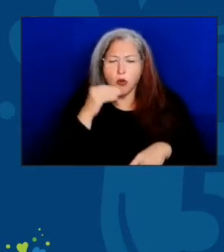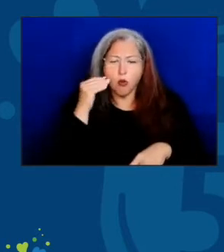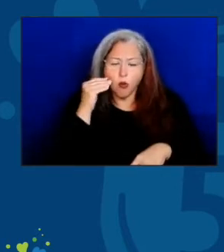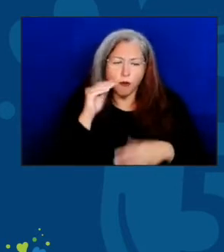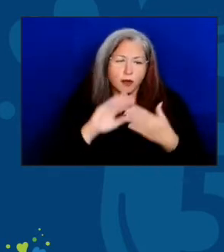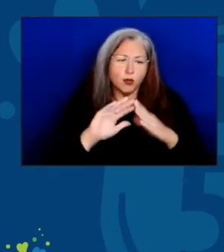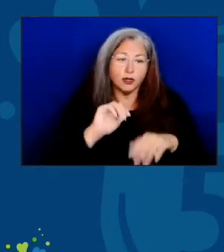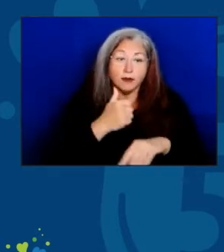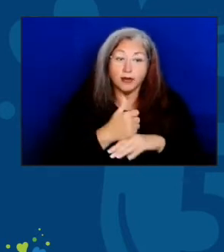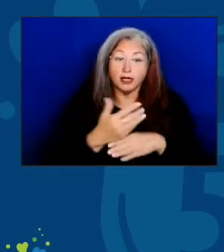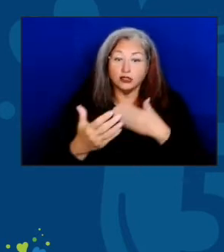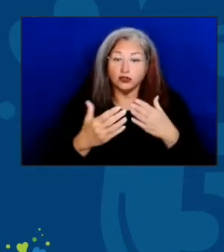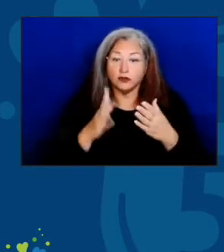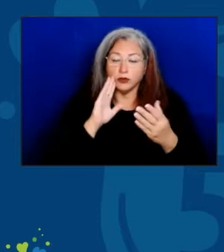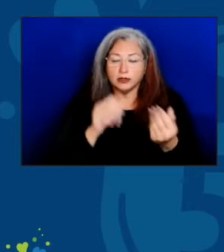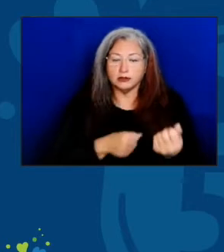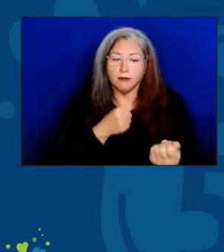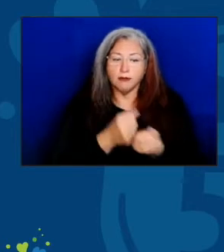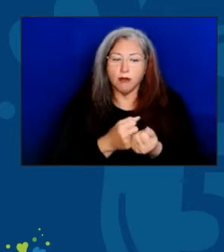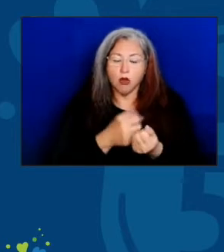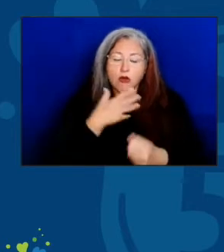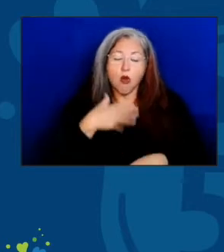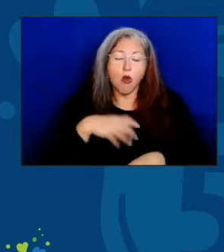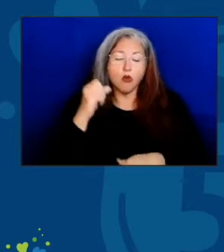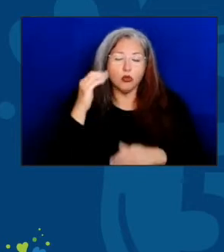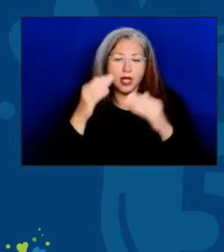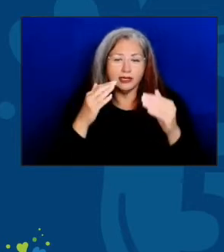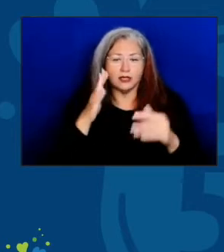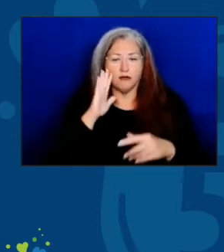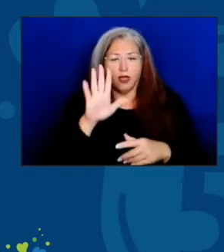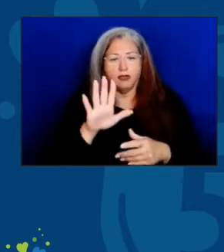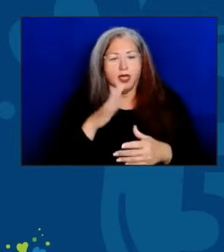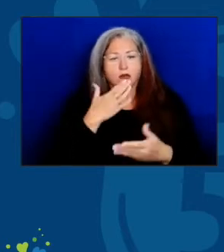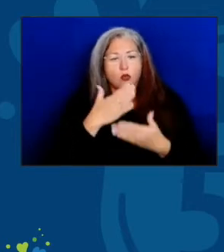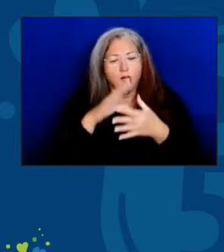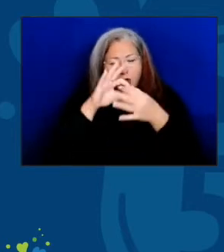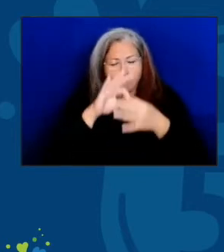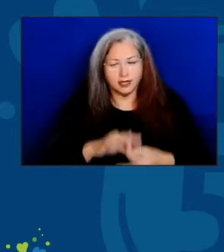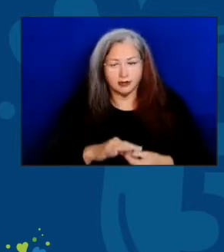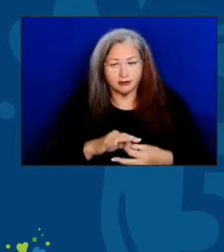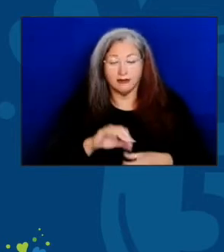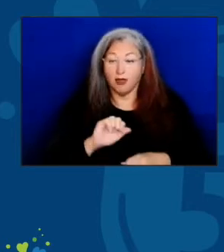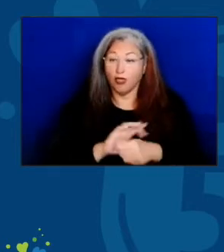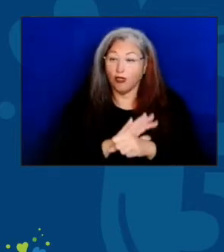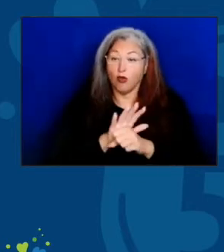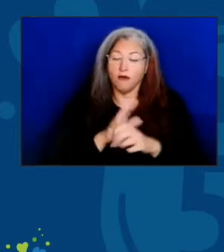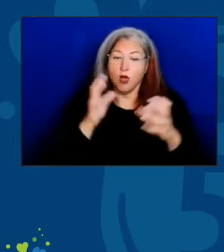that support older adults' overall wellbeing. COVID threatened all this progress,